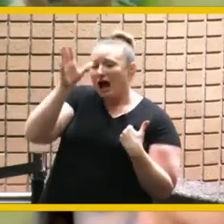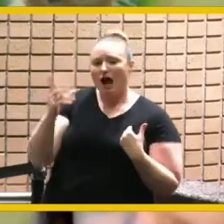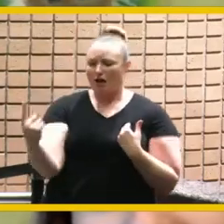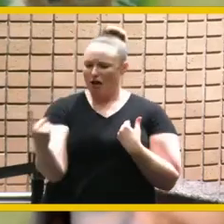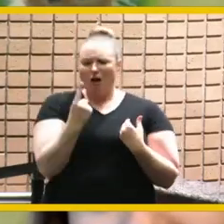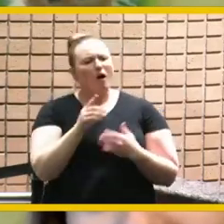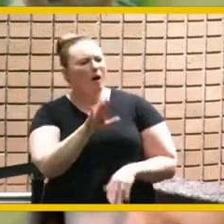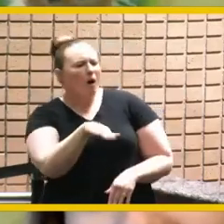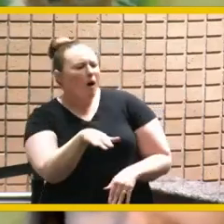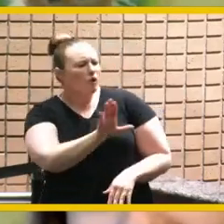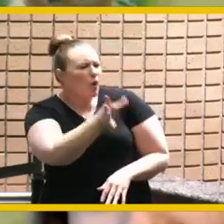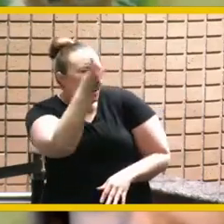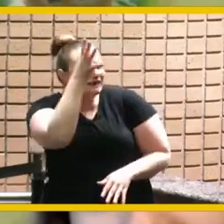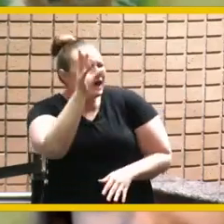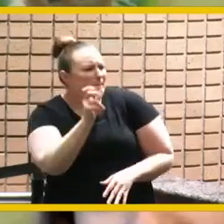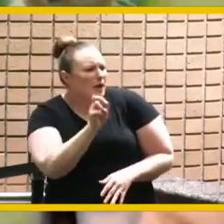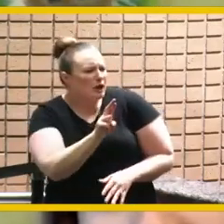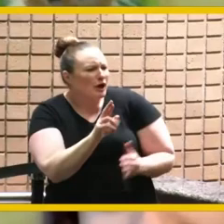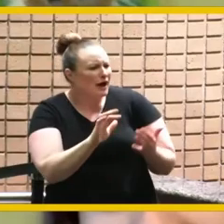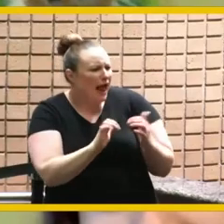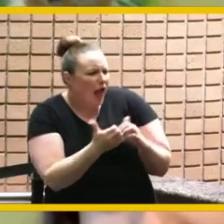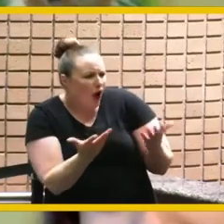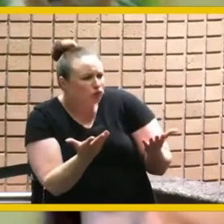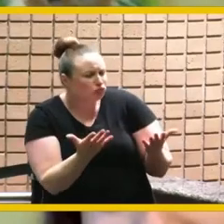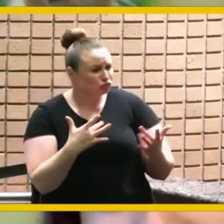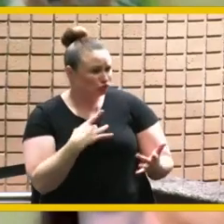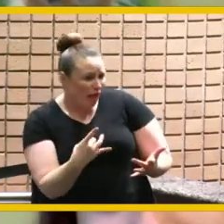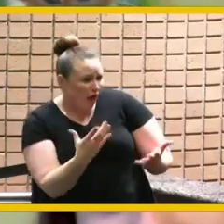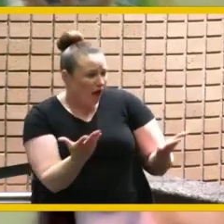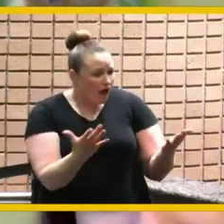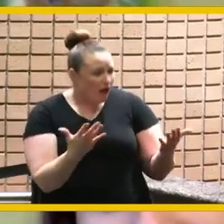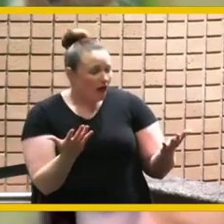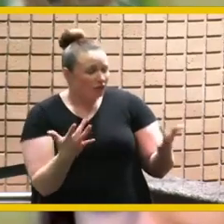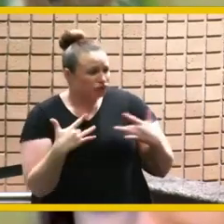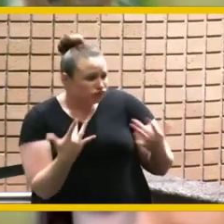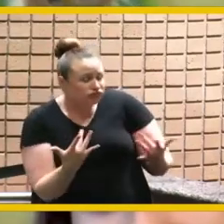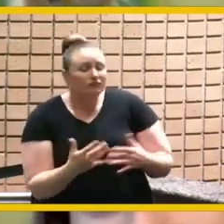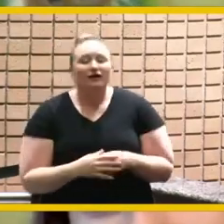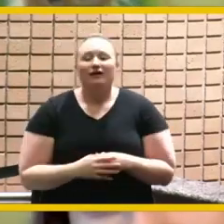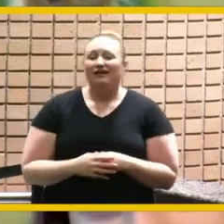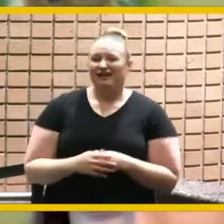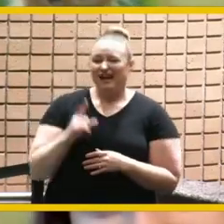being your dad being mayor i just never thought of it in an official way you were always my dad and